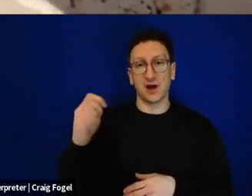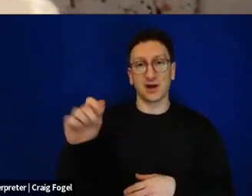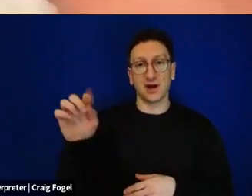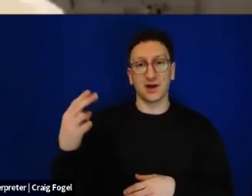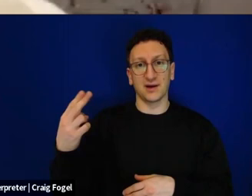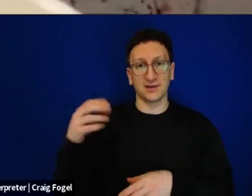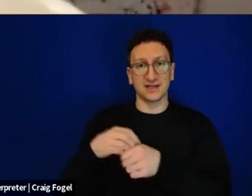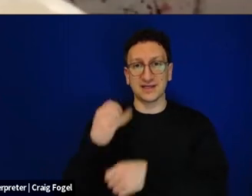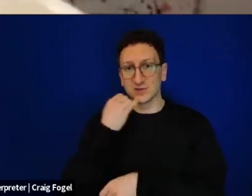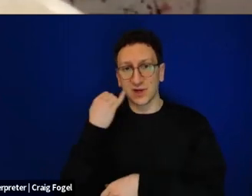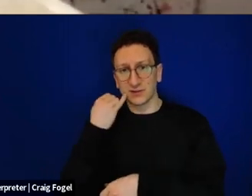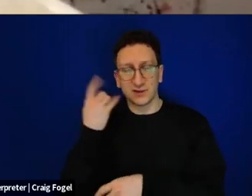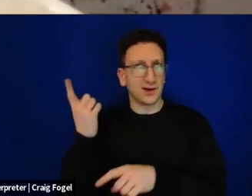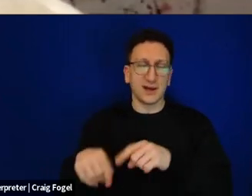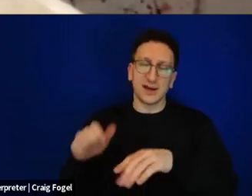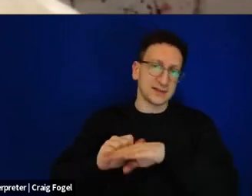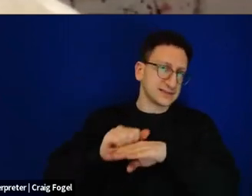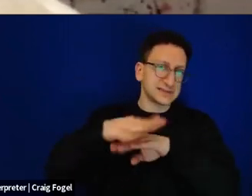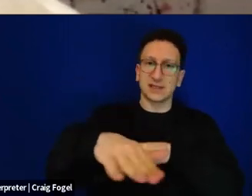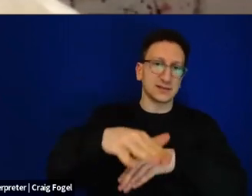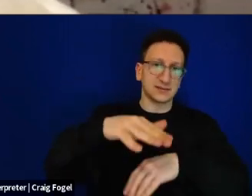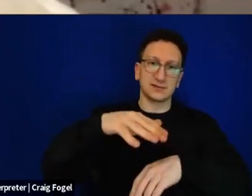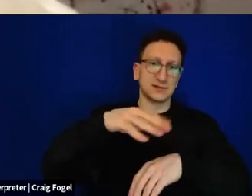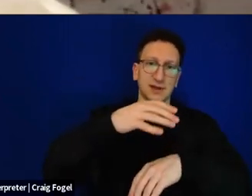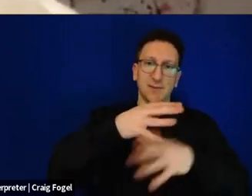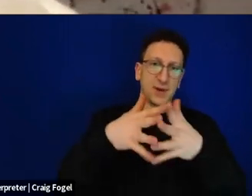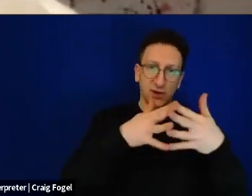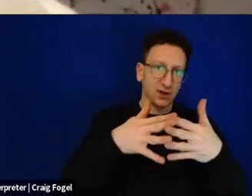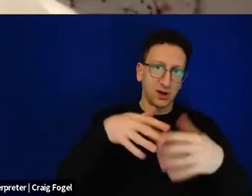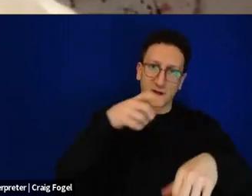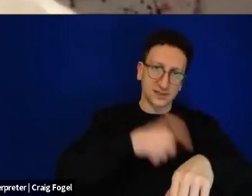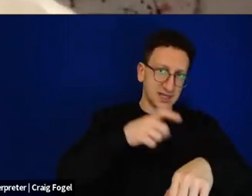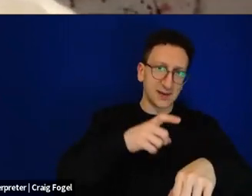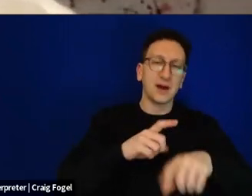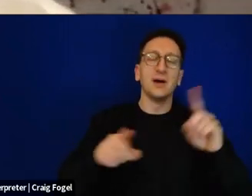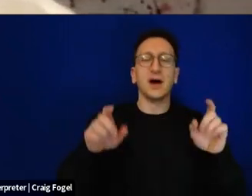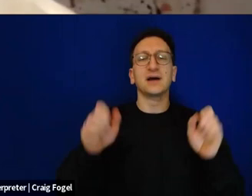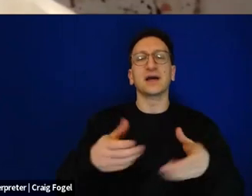And customs is a whole mess. But we'll send out the link to the Israeli